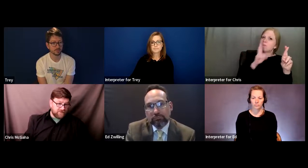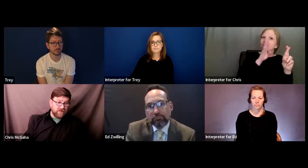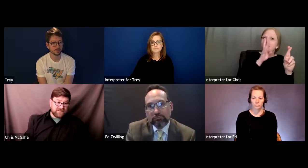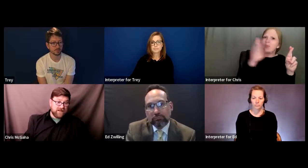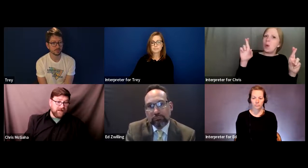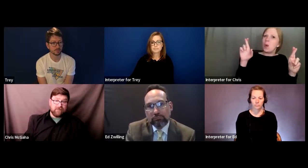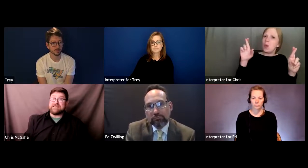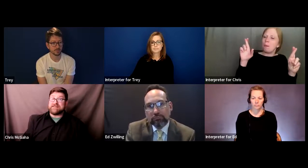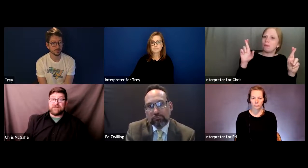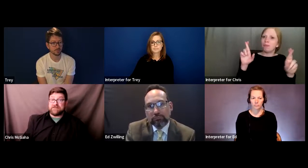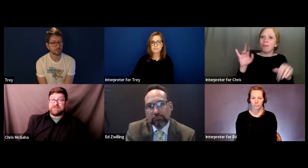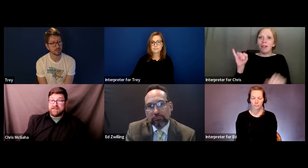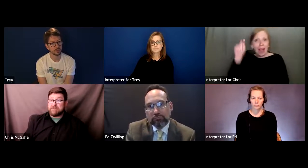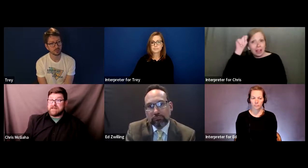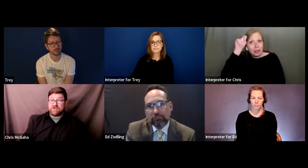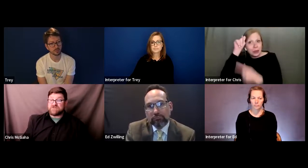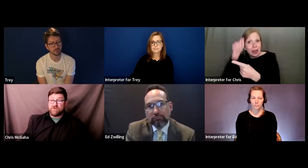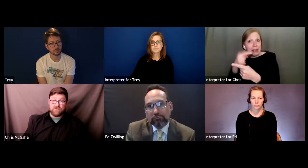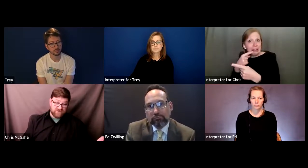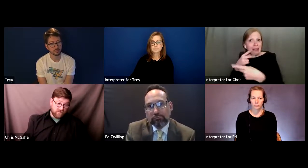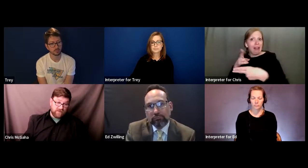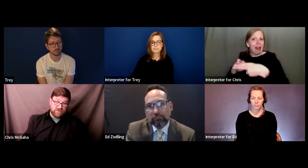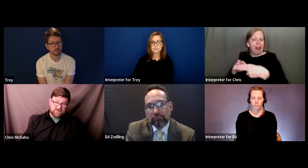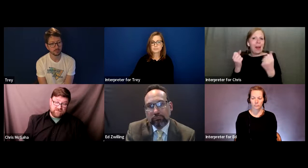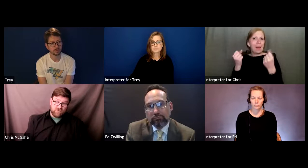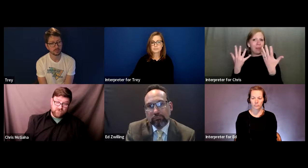Like Trey was saying, a lot of Deaf kids in mainstream schools, he went to the School